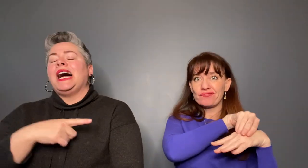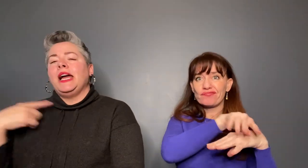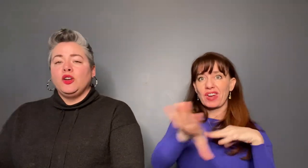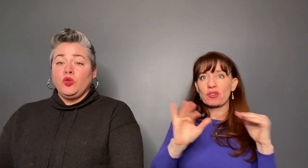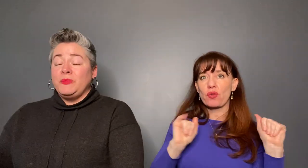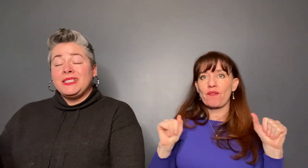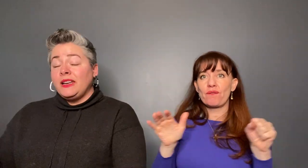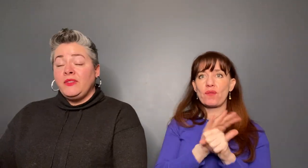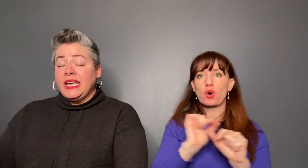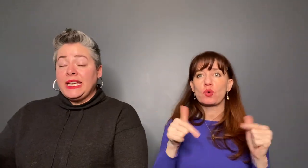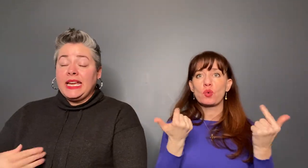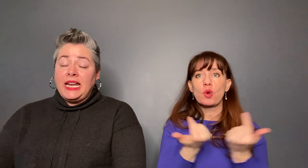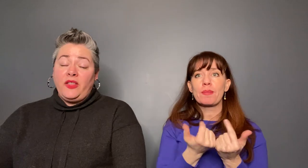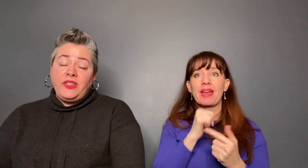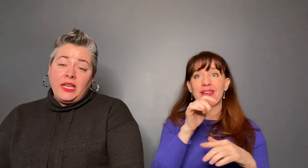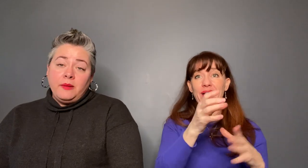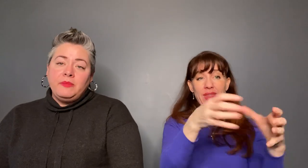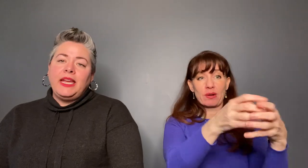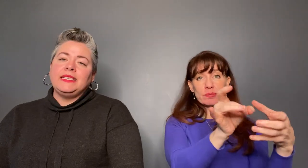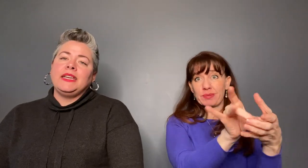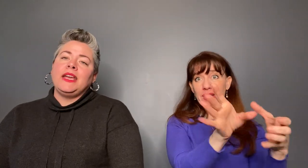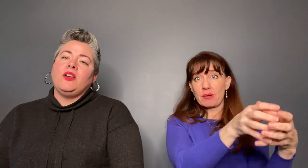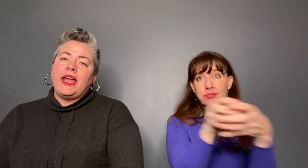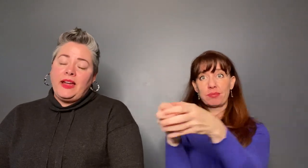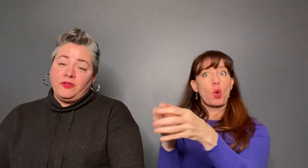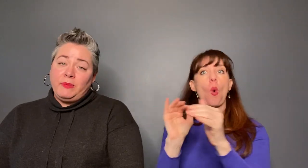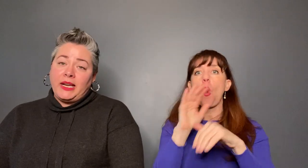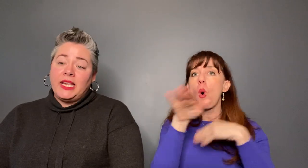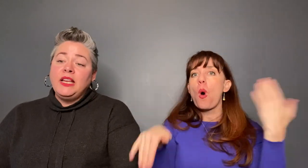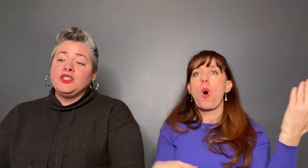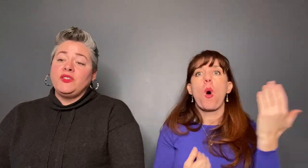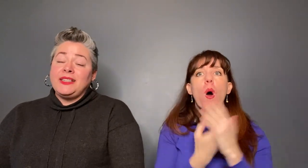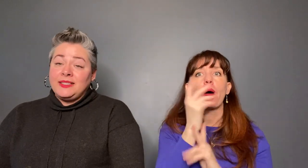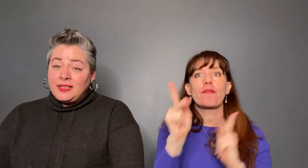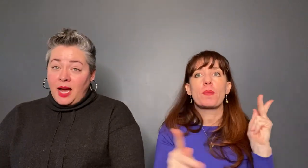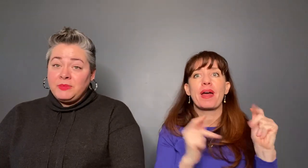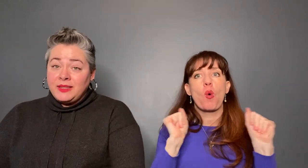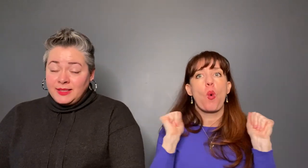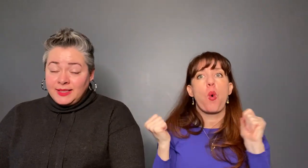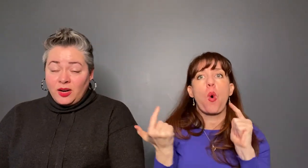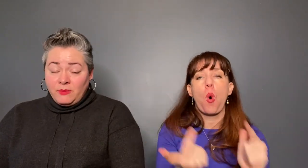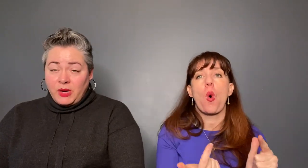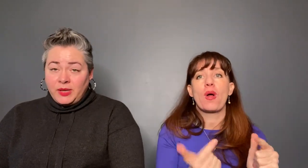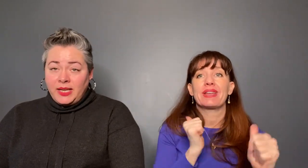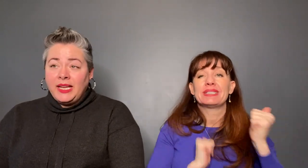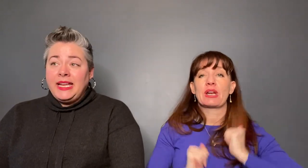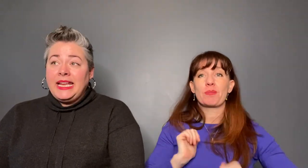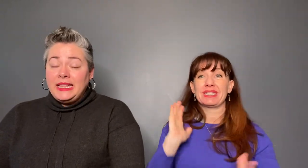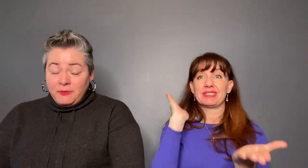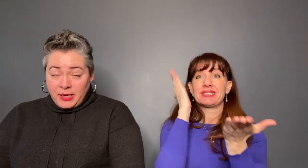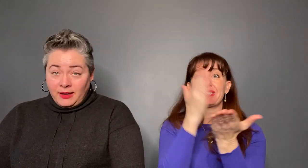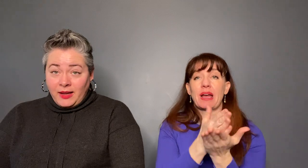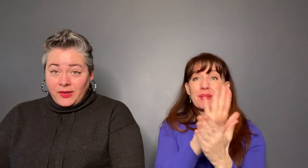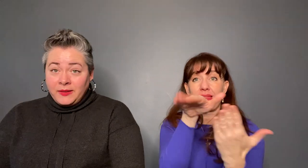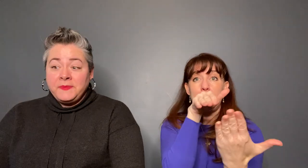group, instead of kicking them out, they had to kick out everybody. So they stopped the ceremony in the middle of it